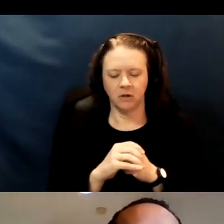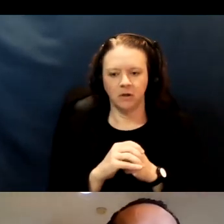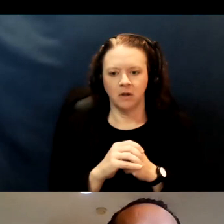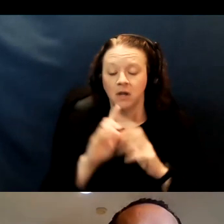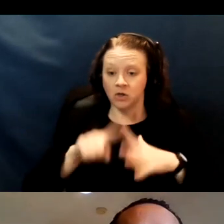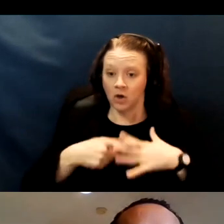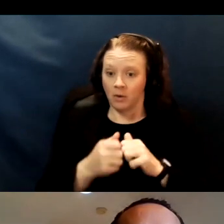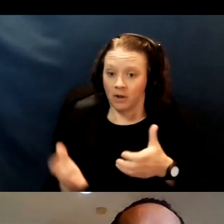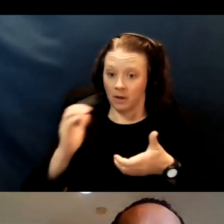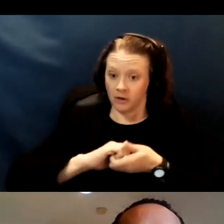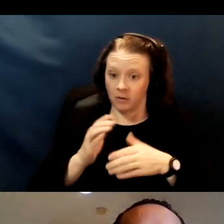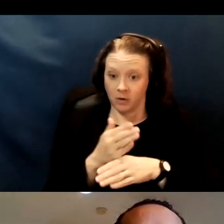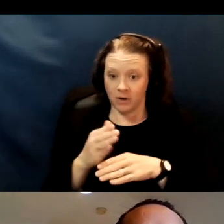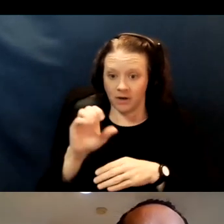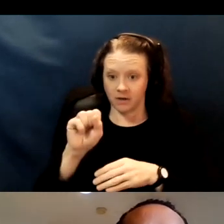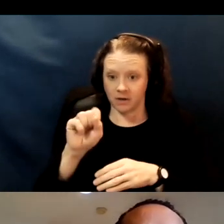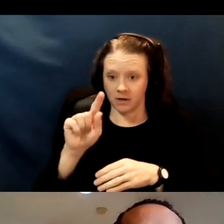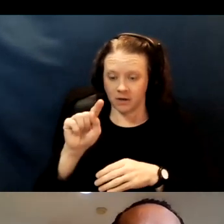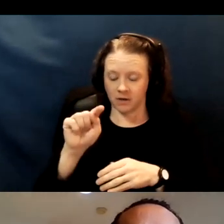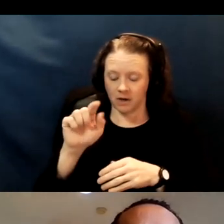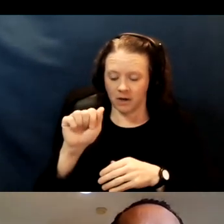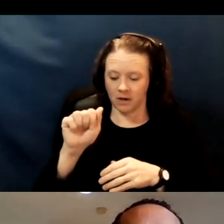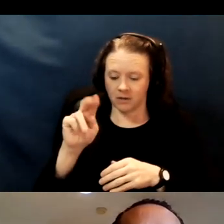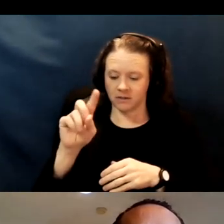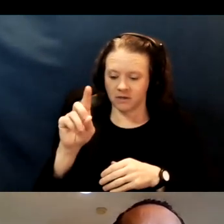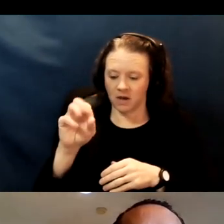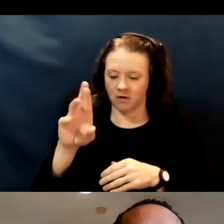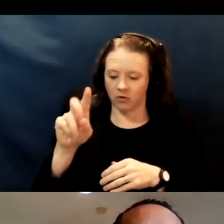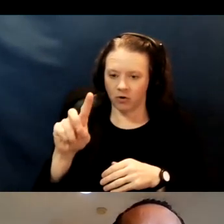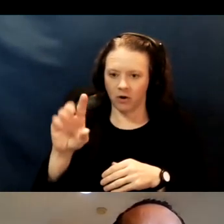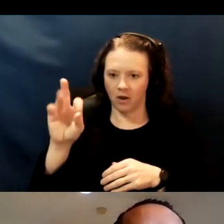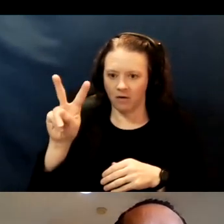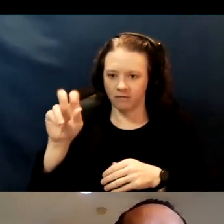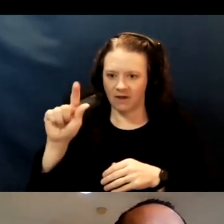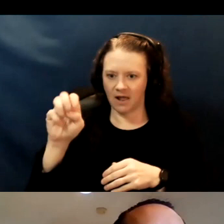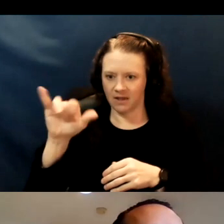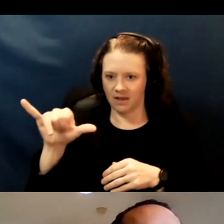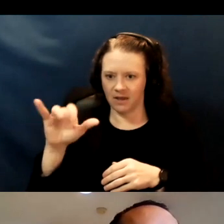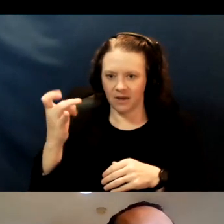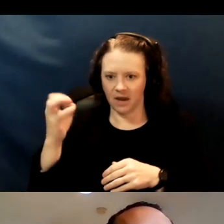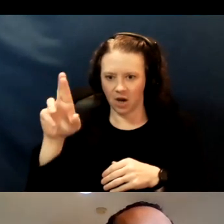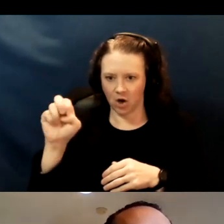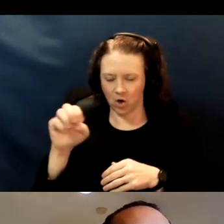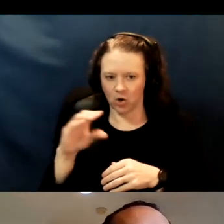between Stanford Valley Care, Sutter and Alameda County. It's drive-thru only at the moment.